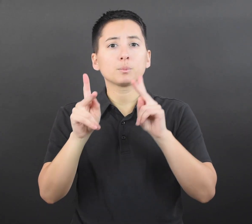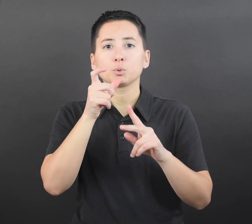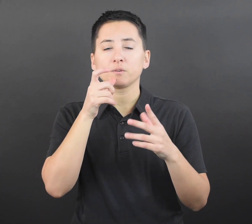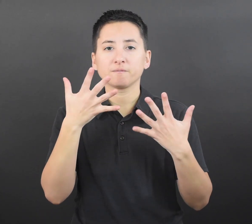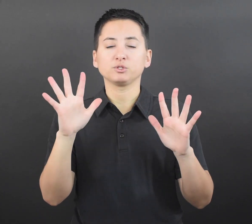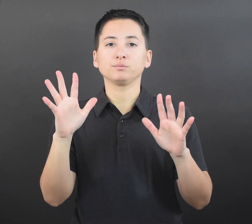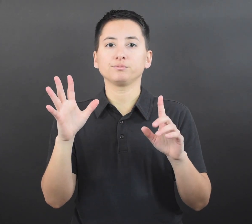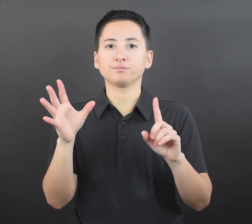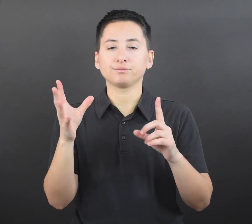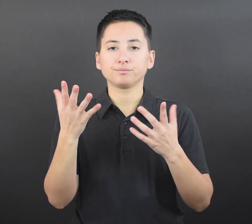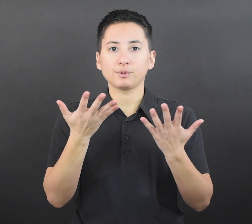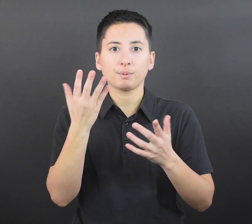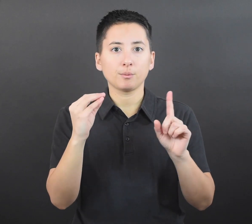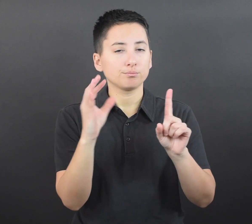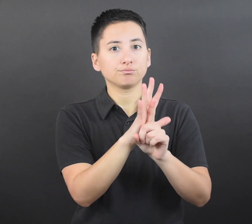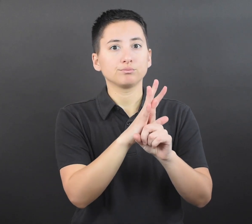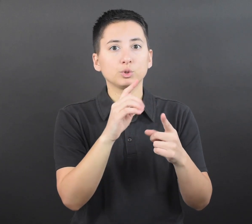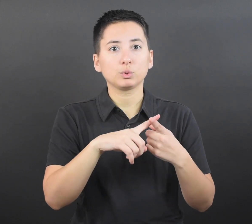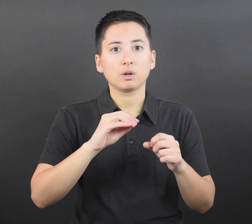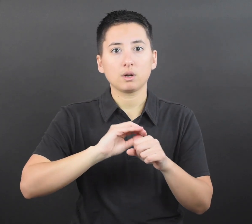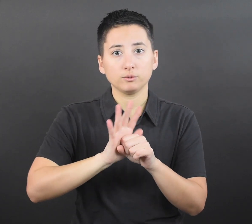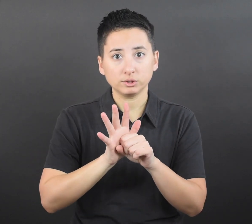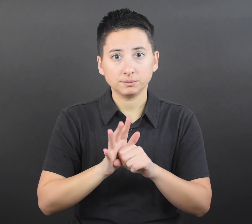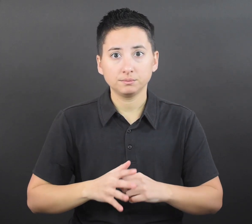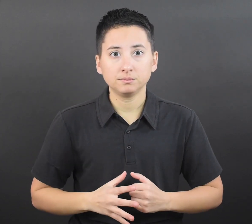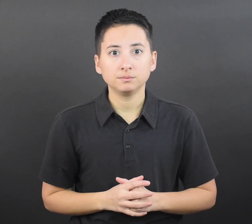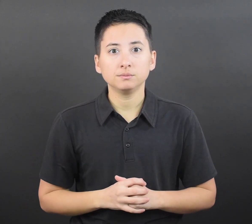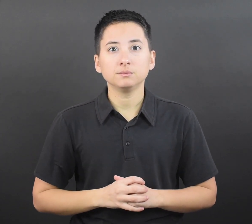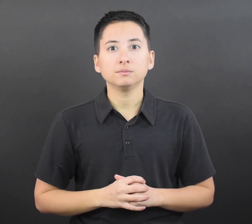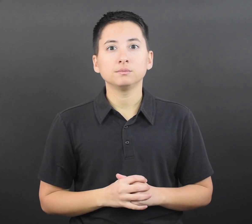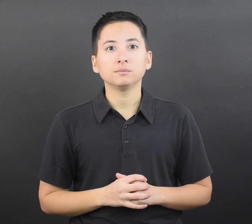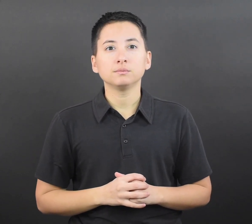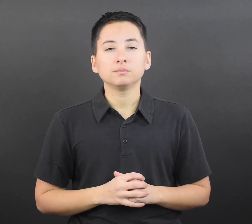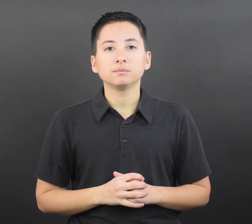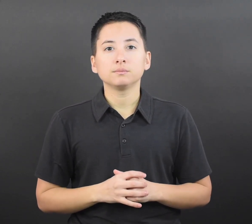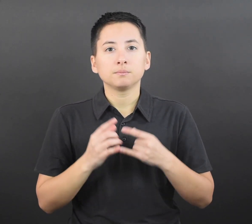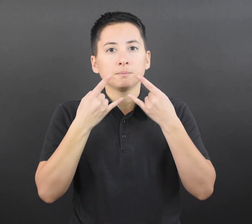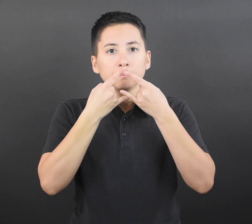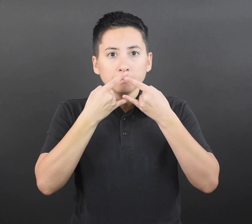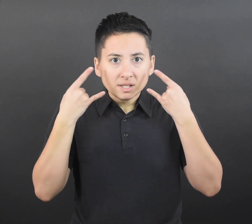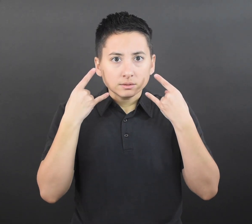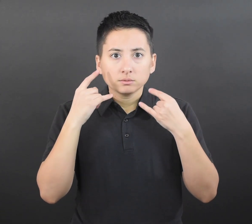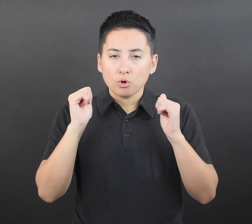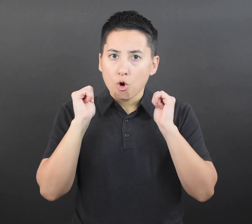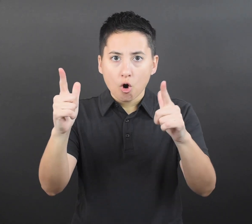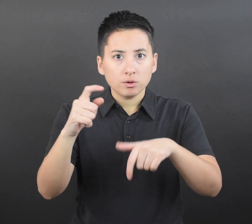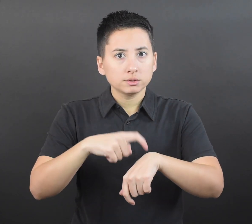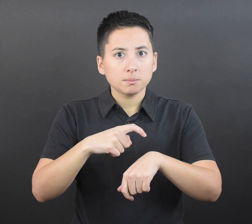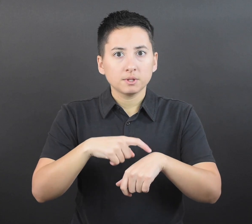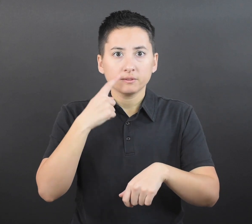The school should ensure that there is a plan for people identified as close contacts to stay masked